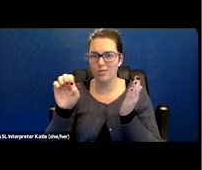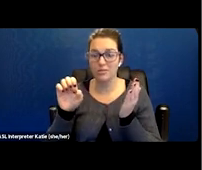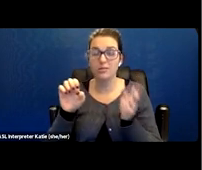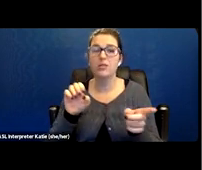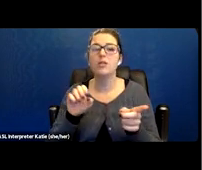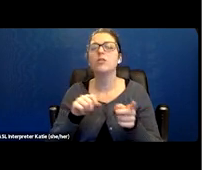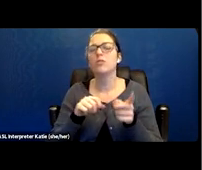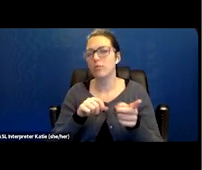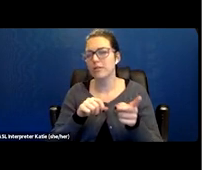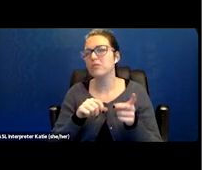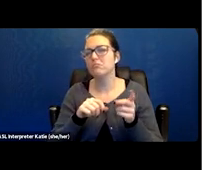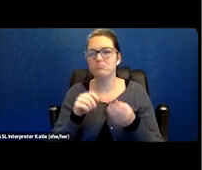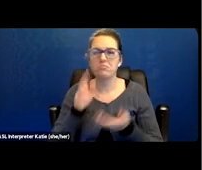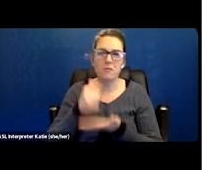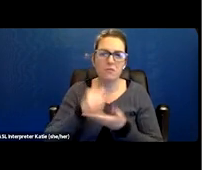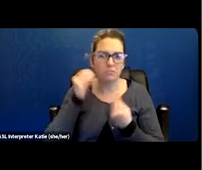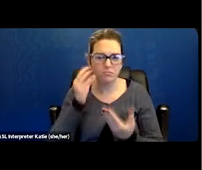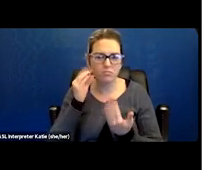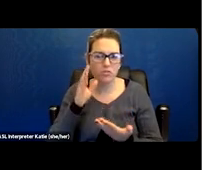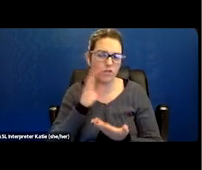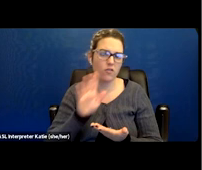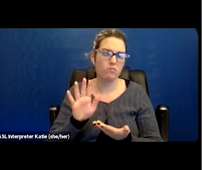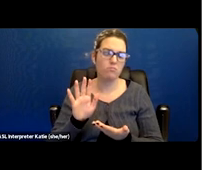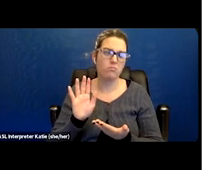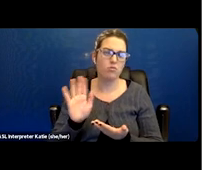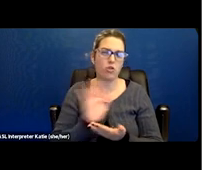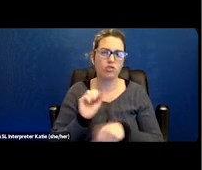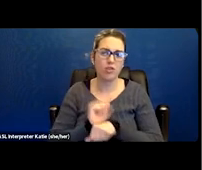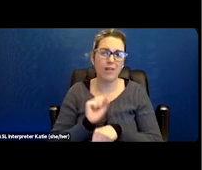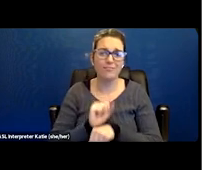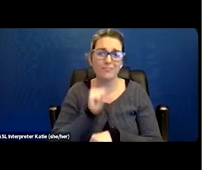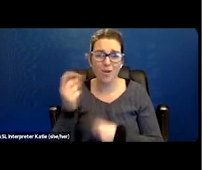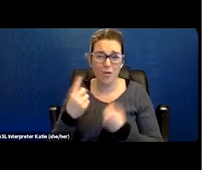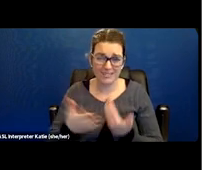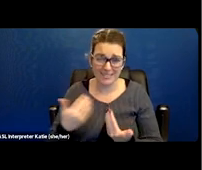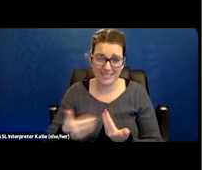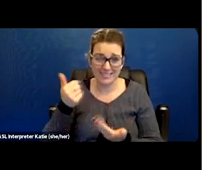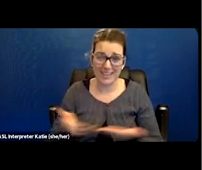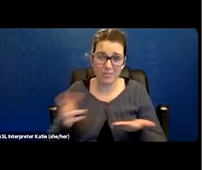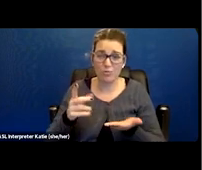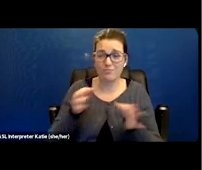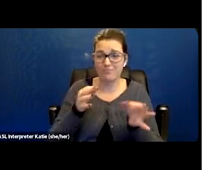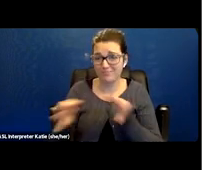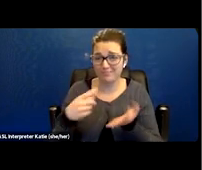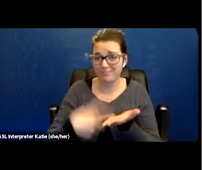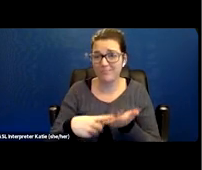and not necessarily the easiest thing to kind of talk about with the general public